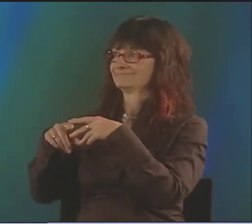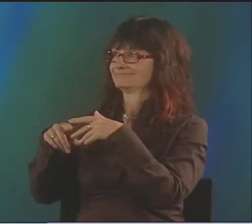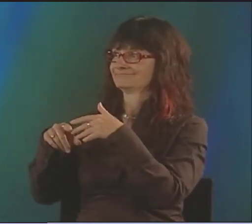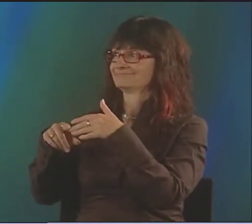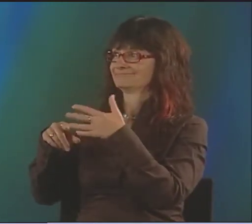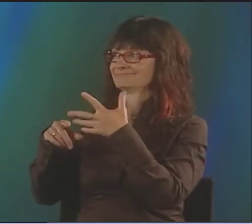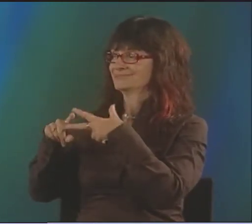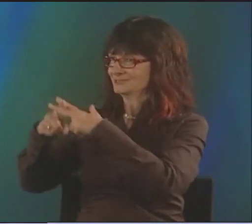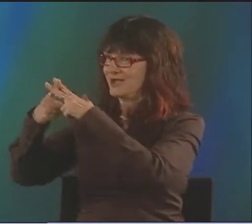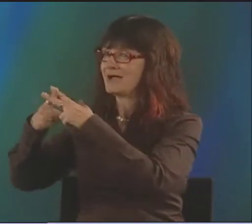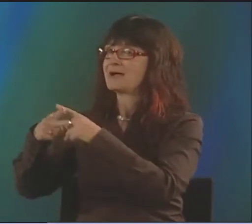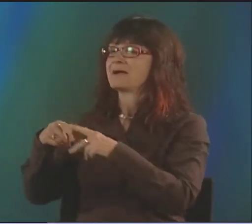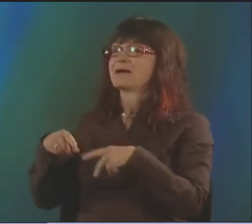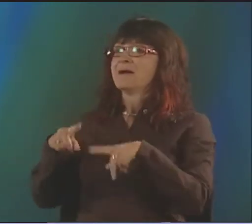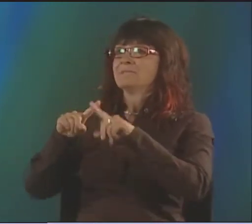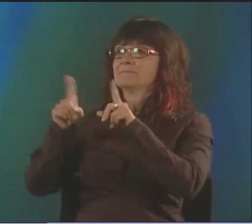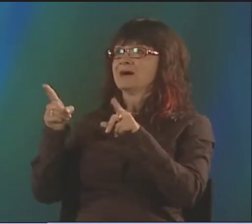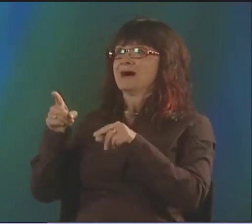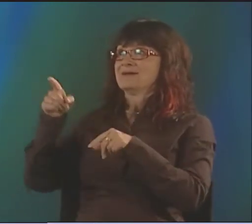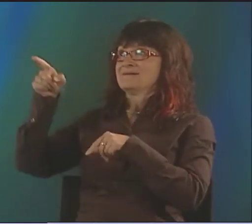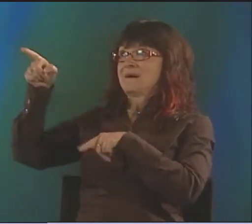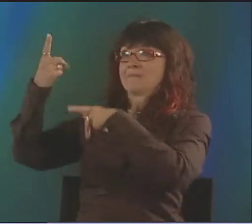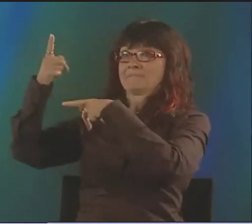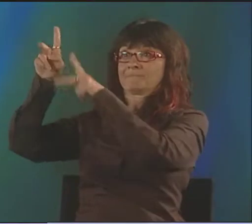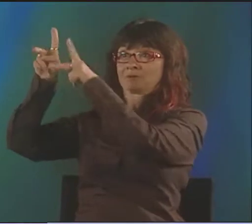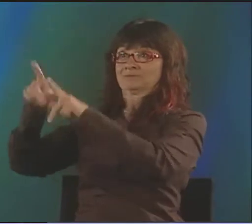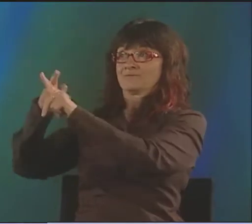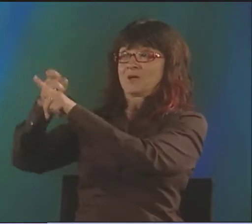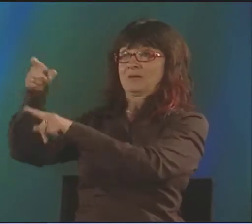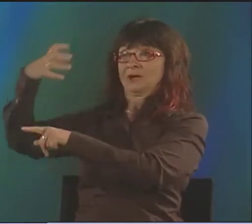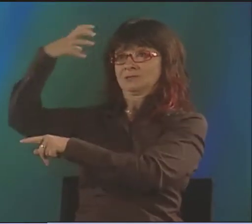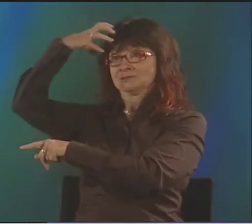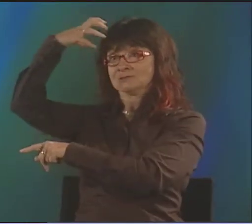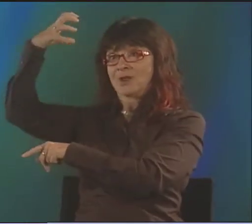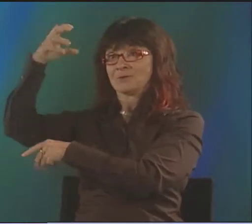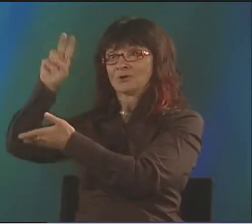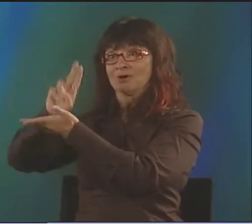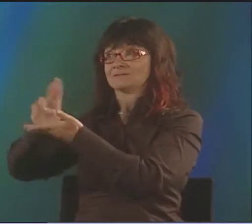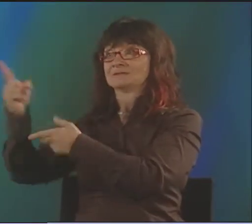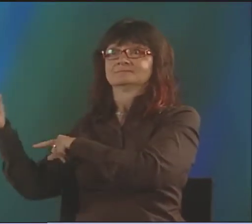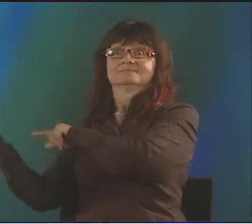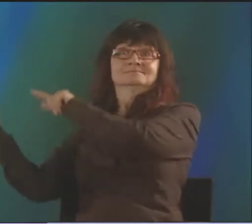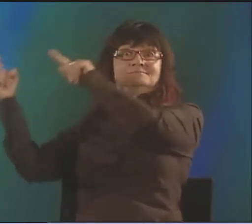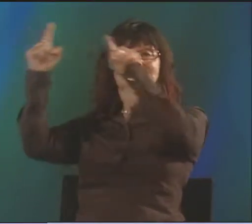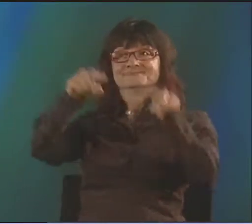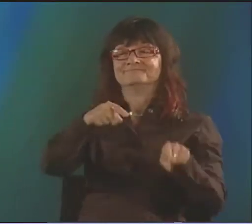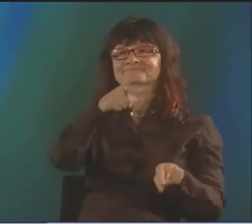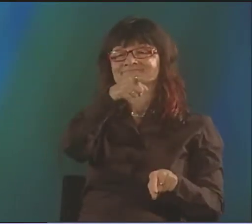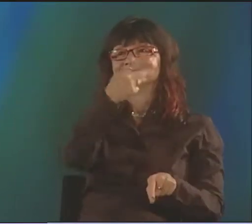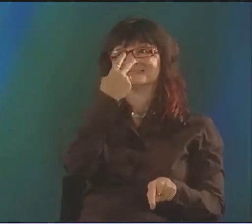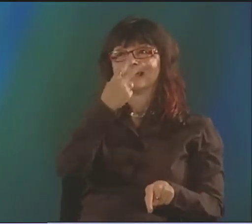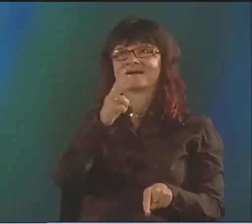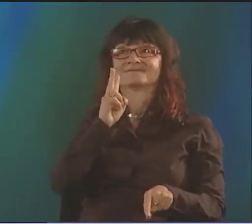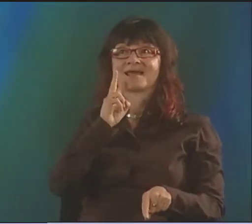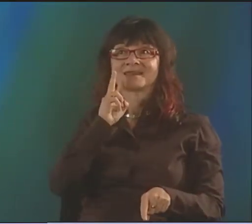NOT AT ALL. SO IT WASN'T EASY TO GET THAT IDEA GOING AND GIVE IT SOME TRACTION. THERE WAS A PERSON FROM STOCKHOLM UNIVERSITY